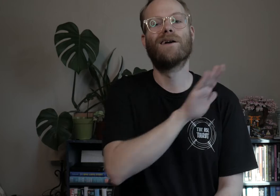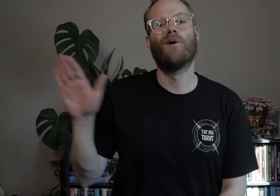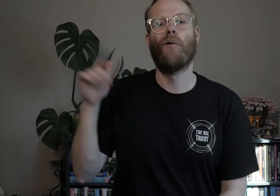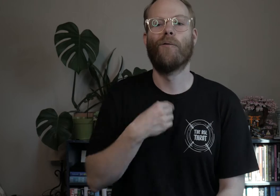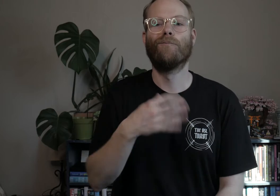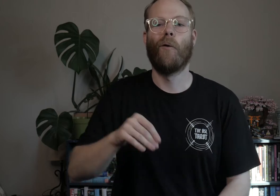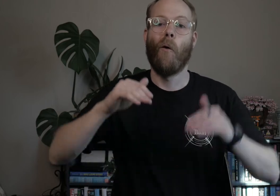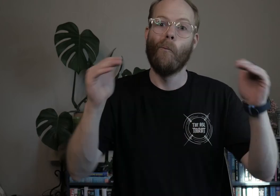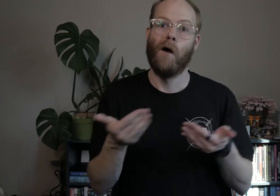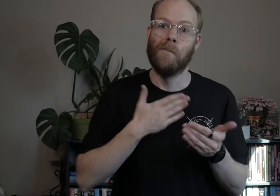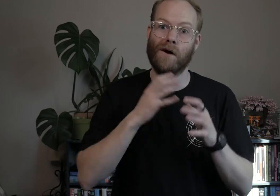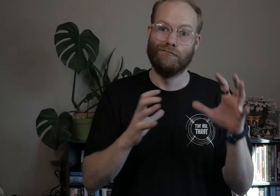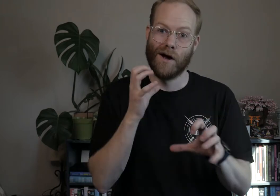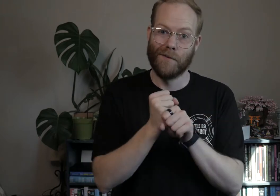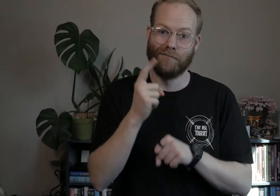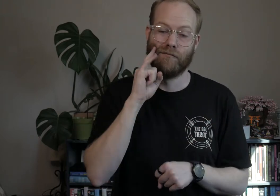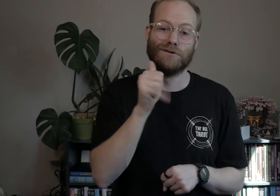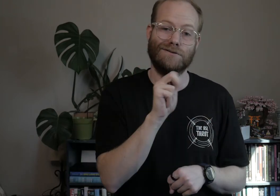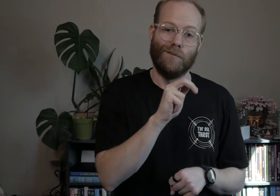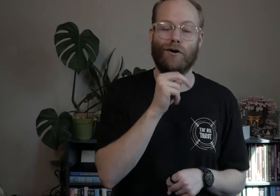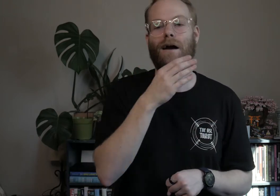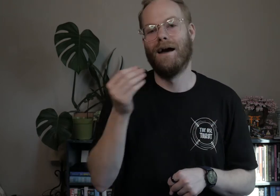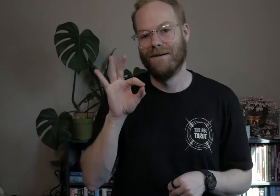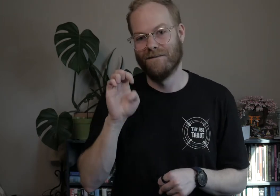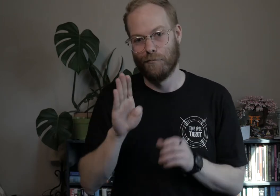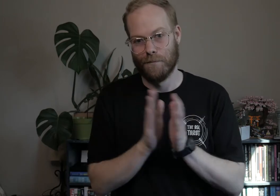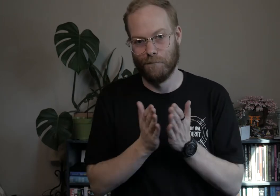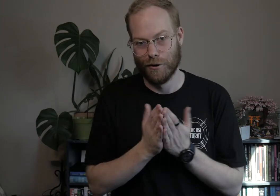Hello, I’m Rogan and welcome to my wrap up for January and February books!